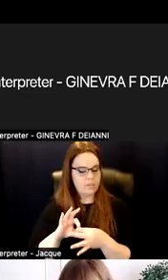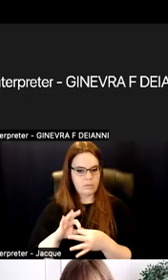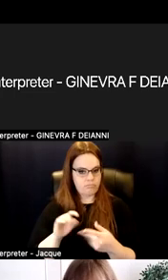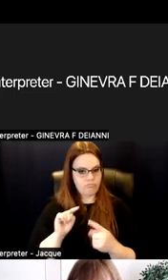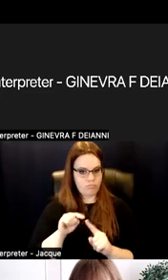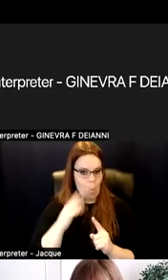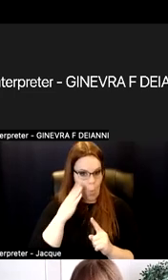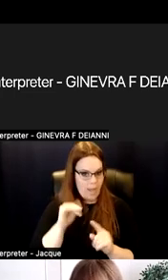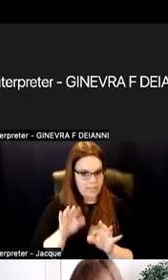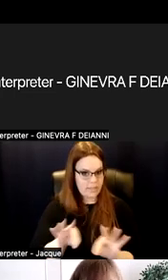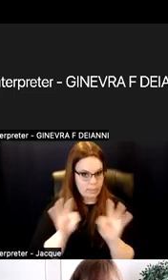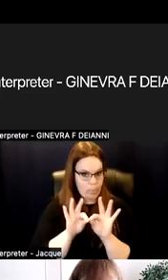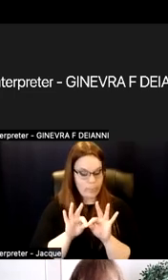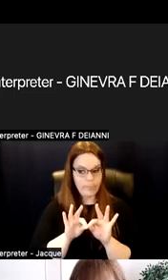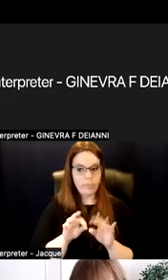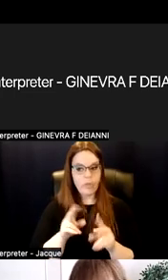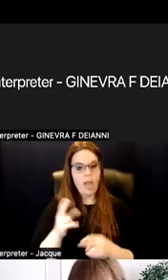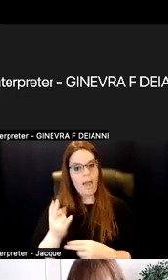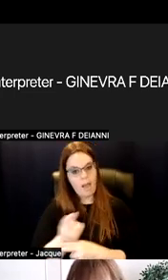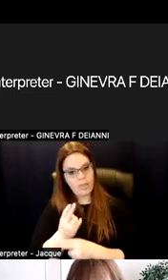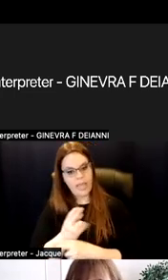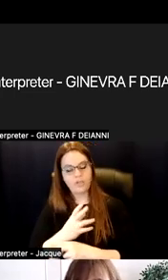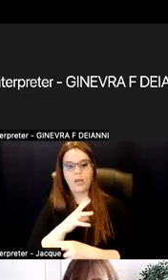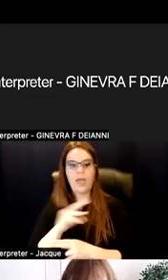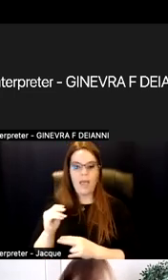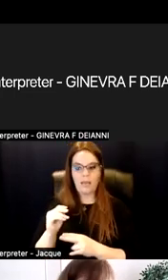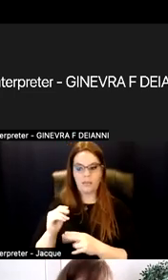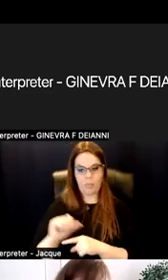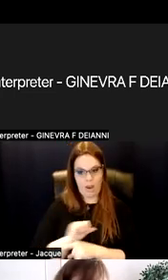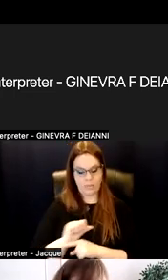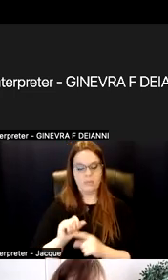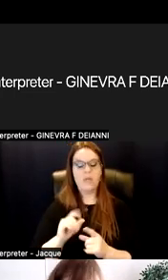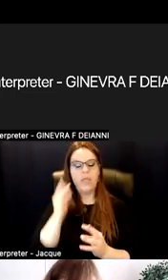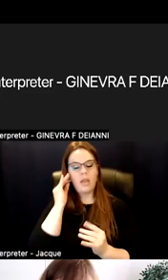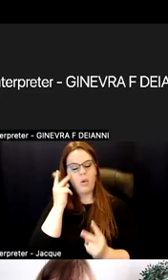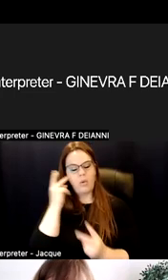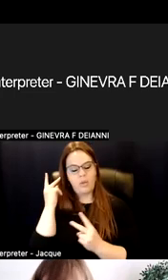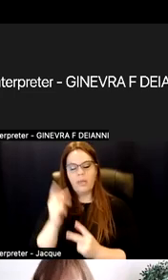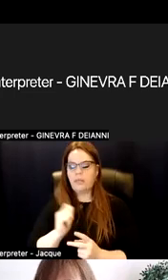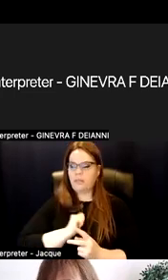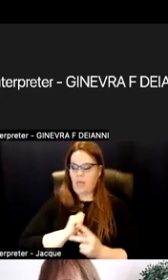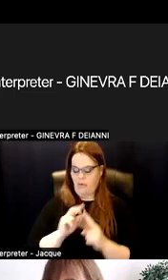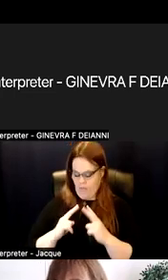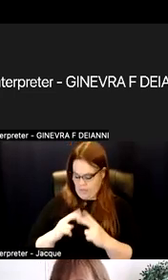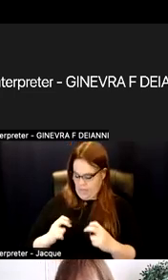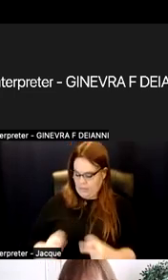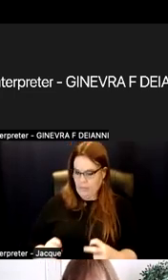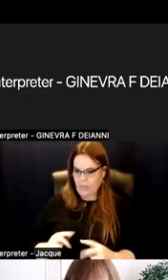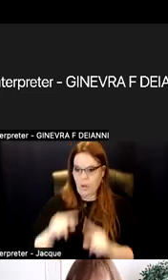So application of it and practice of it. And then reflection, self-assessment and goal setting.